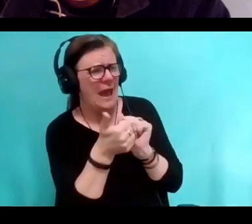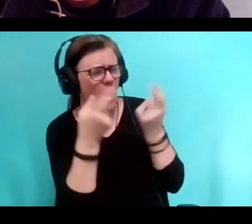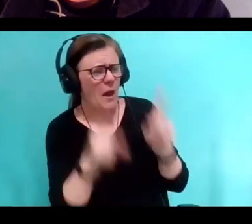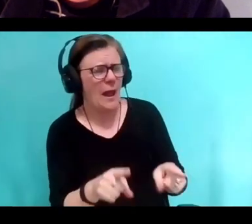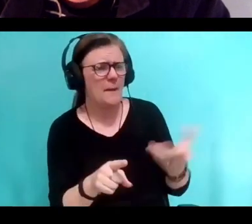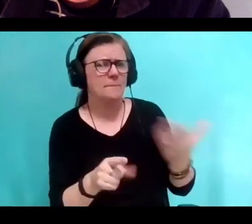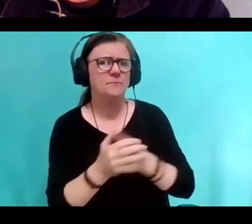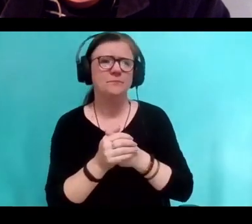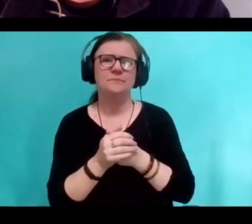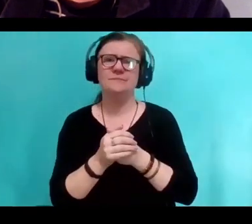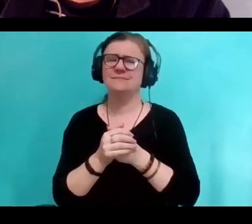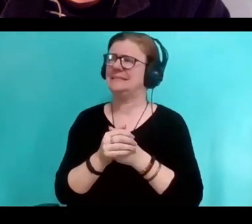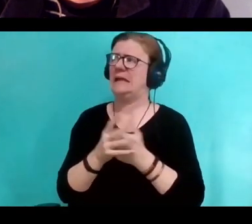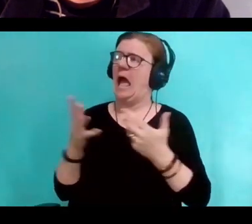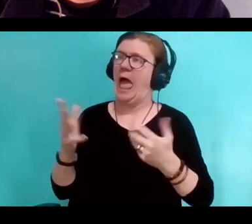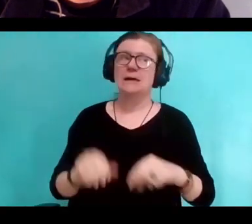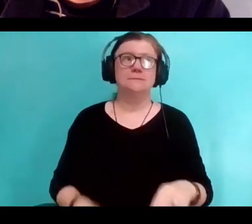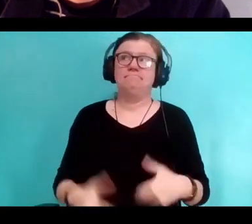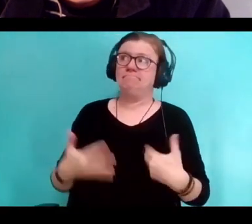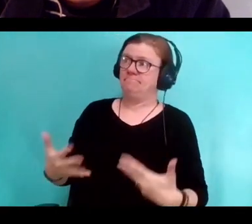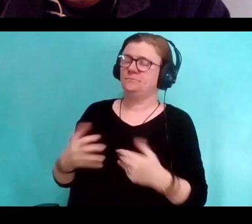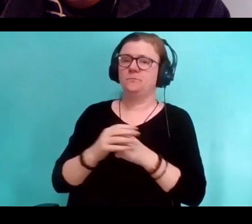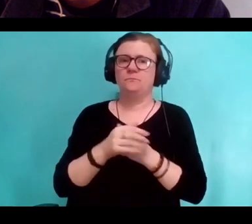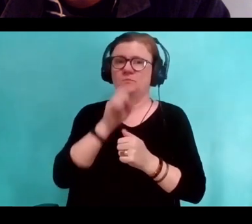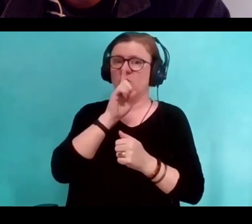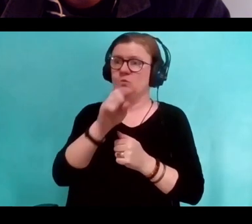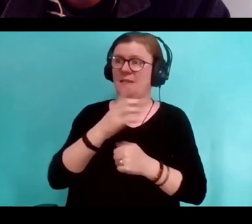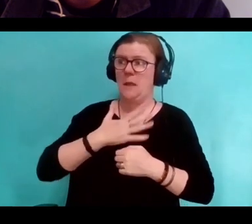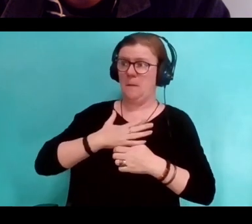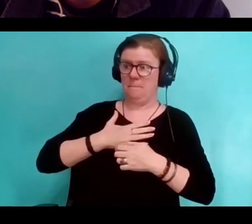Not entirely, I have very little background in writing.